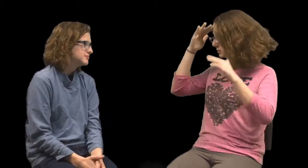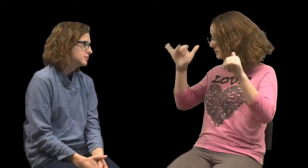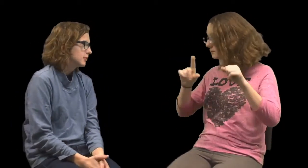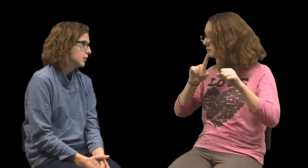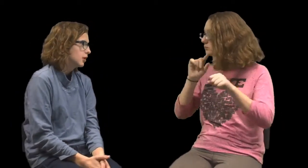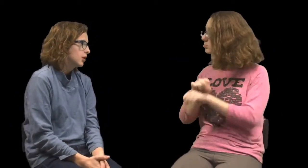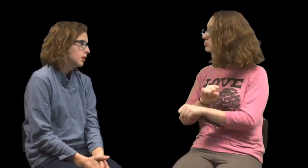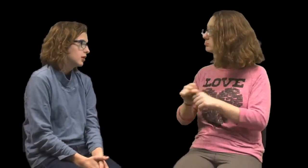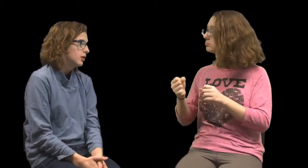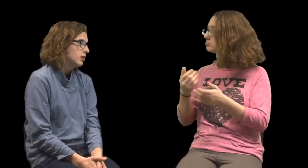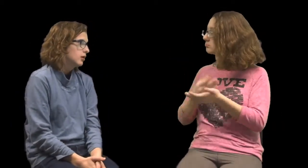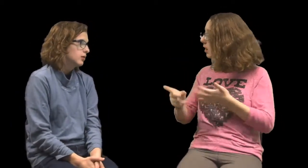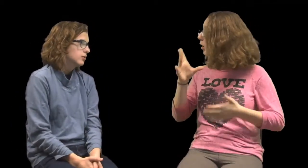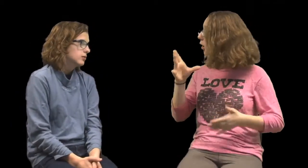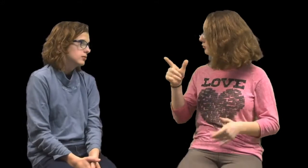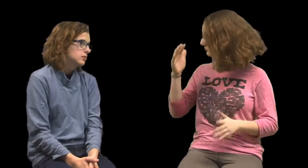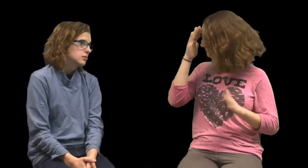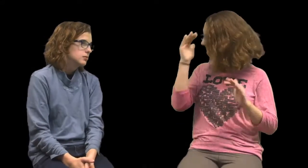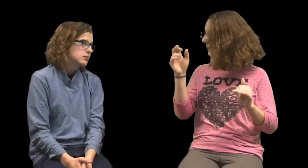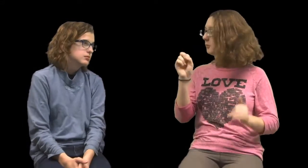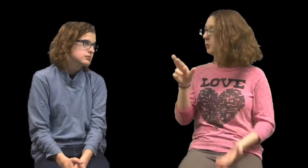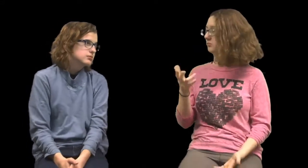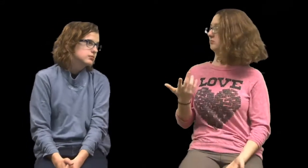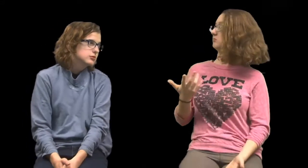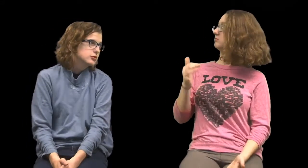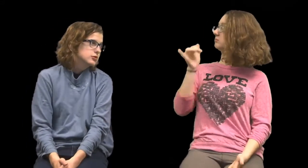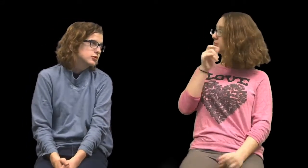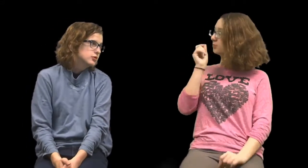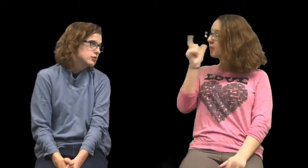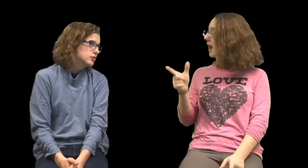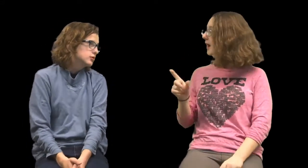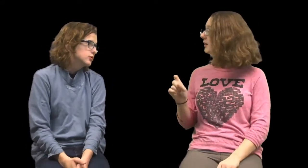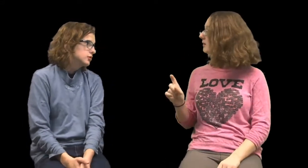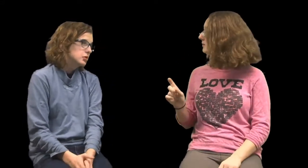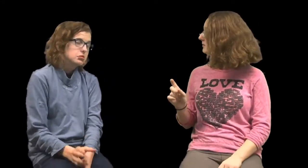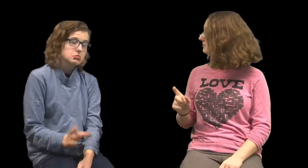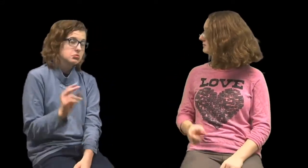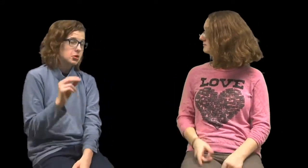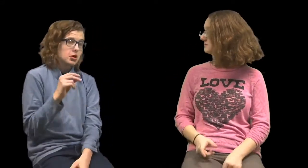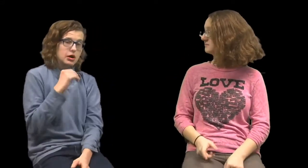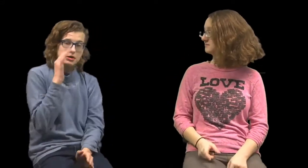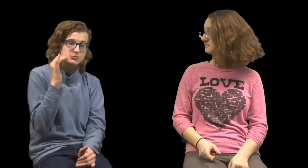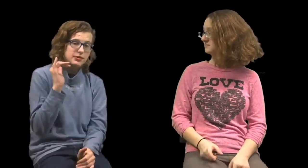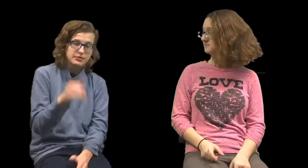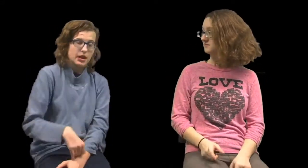So, did you expect to win or no? No actually, I didn’t expect that at all!